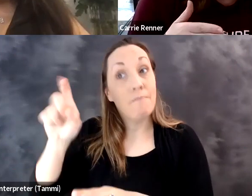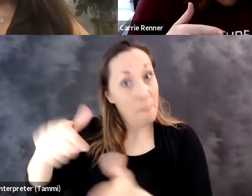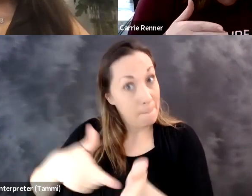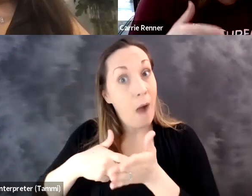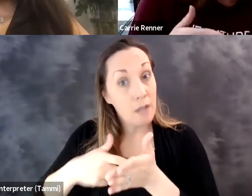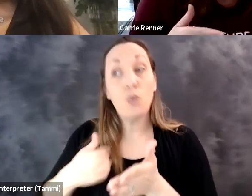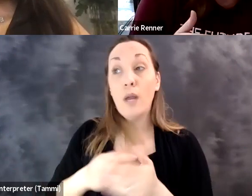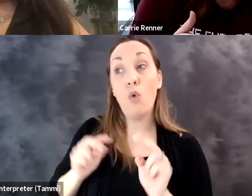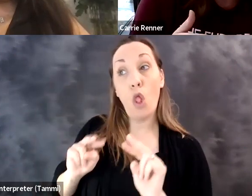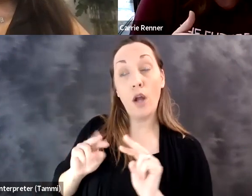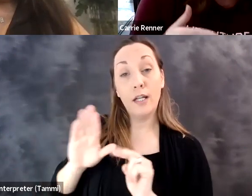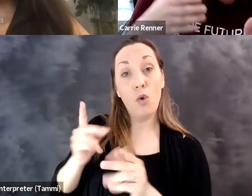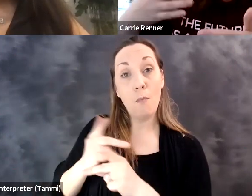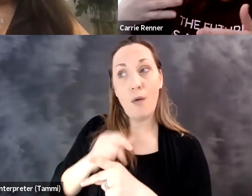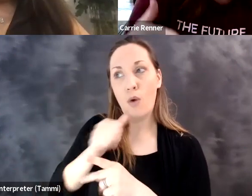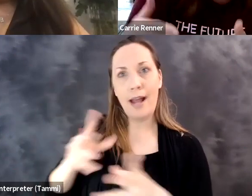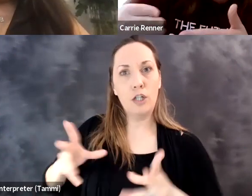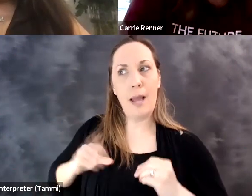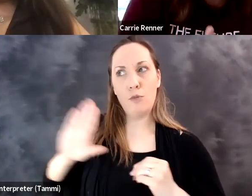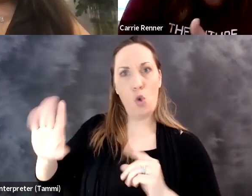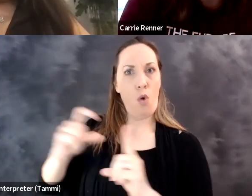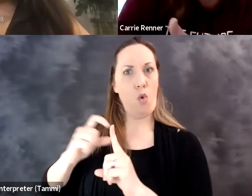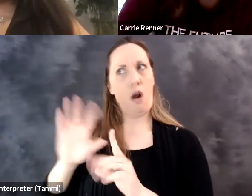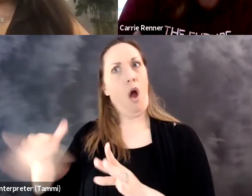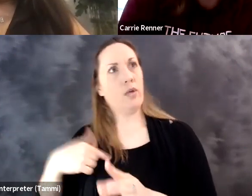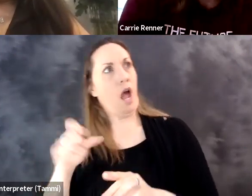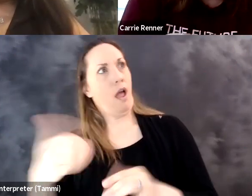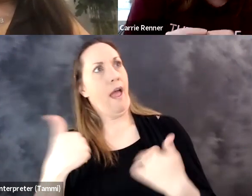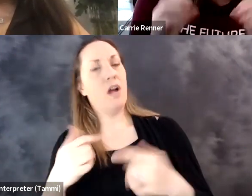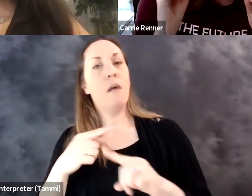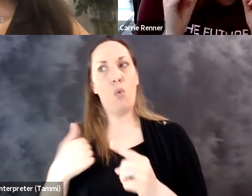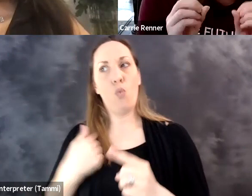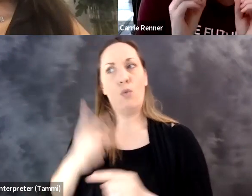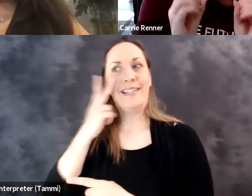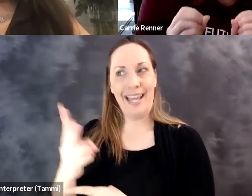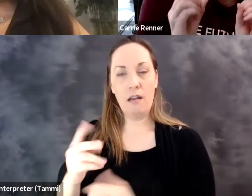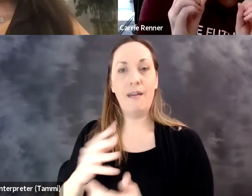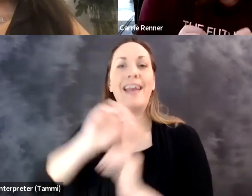yes, it's not negotiable, yes, we are going to look at your product, we're not going to take your word for it, and